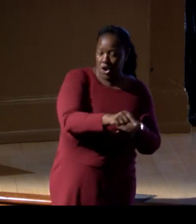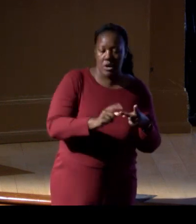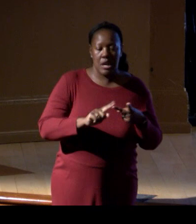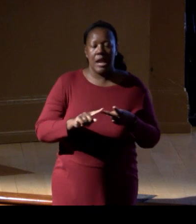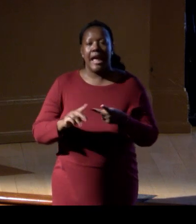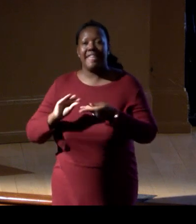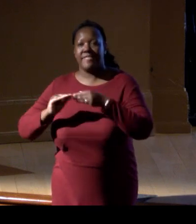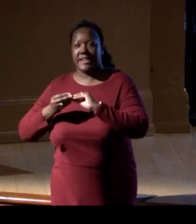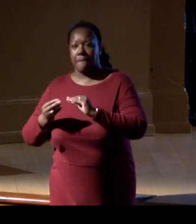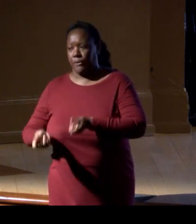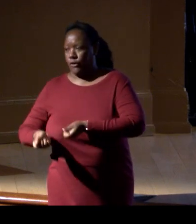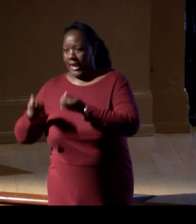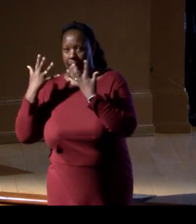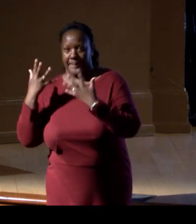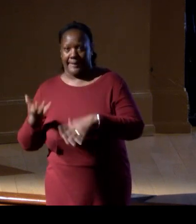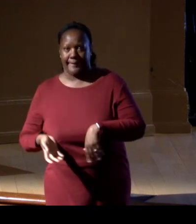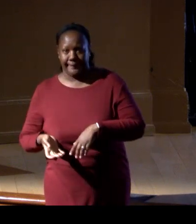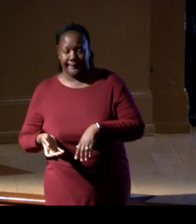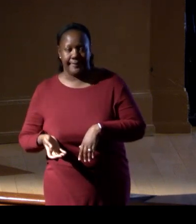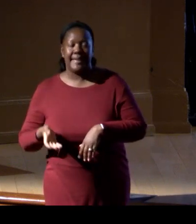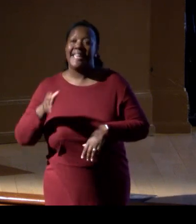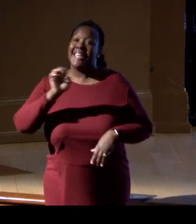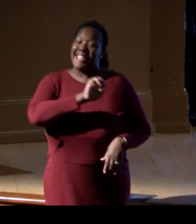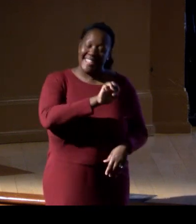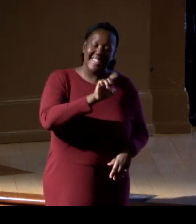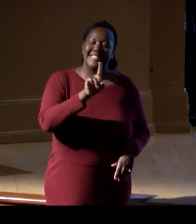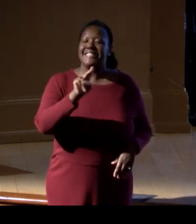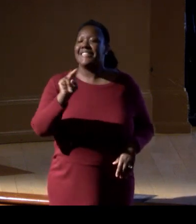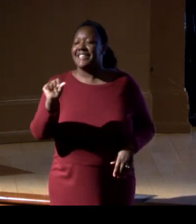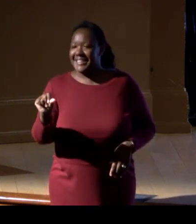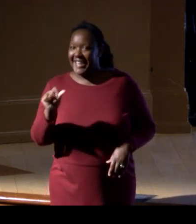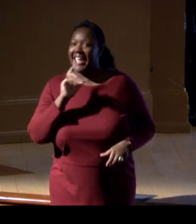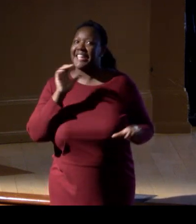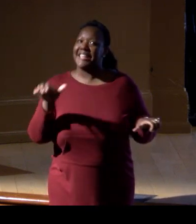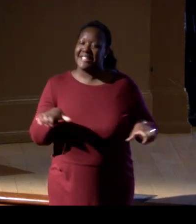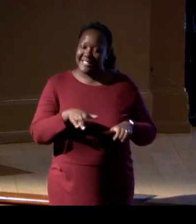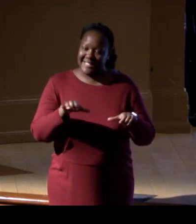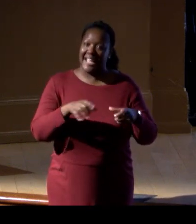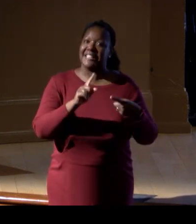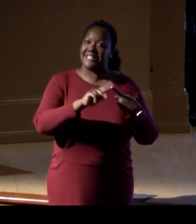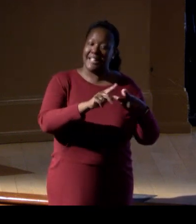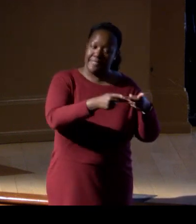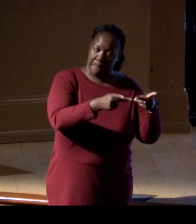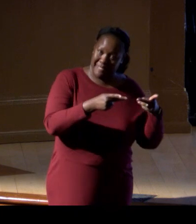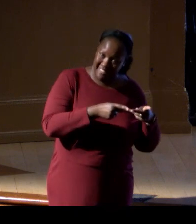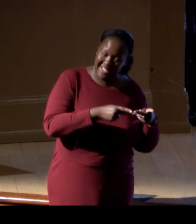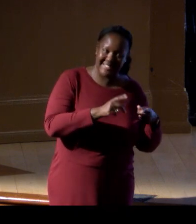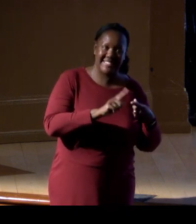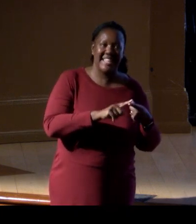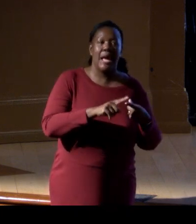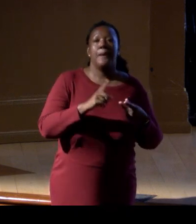And eDNA does, certainly does, you know, distribution, does place, but increasingly, they're getting at abundance.